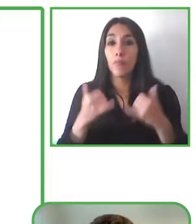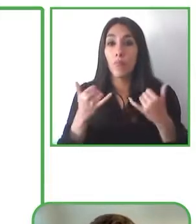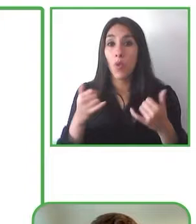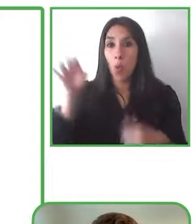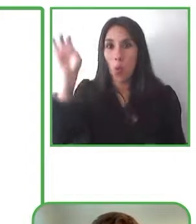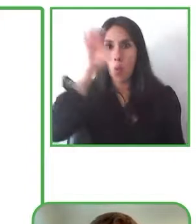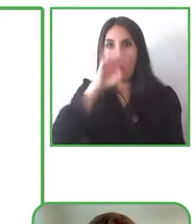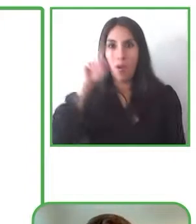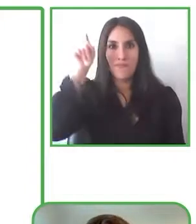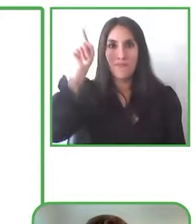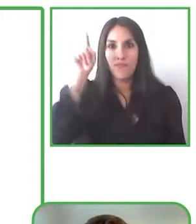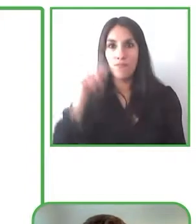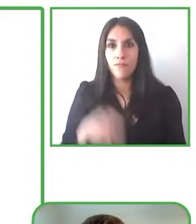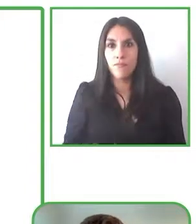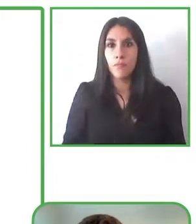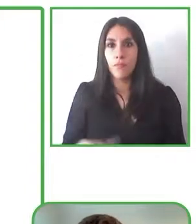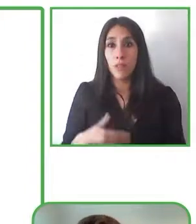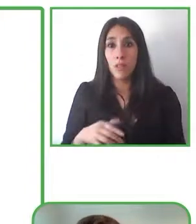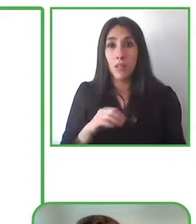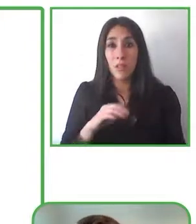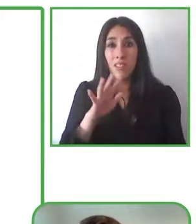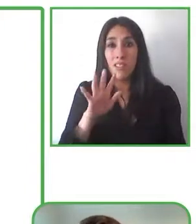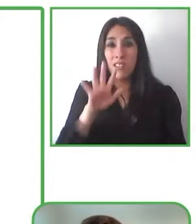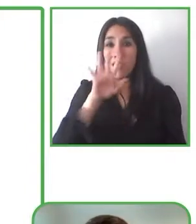difficulties with reading and it's South America as well and in